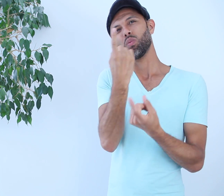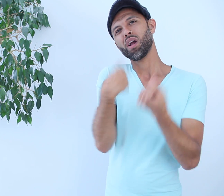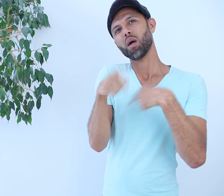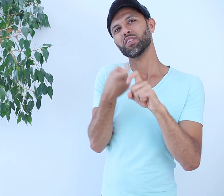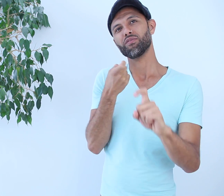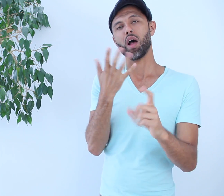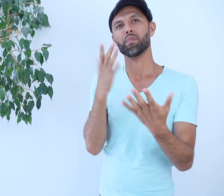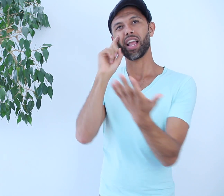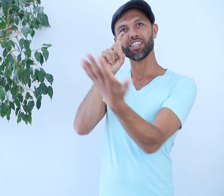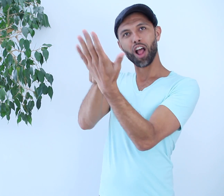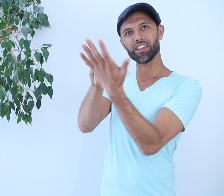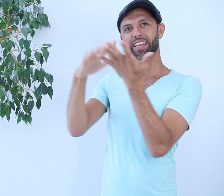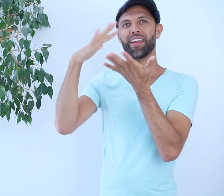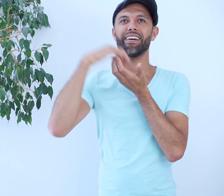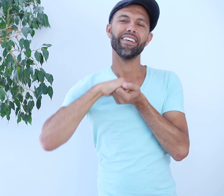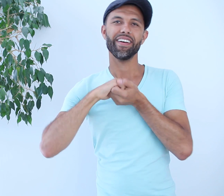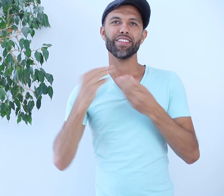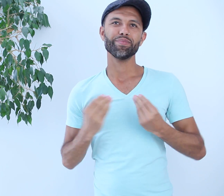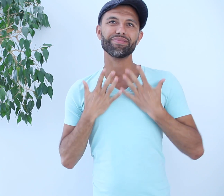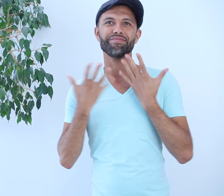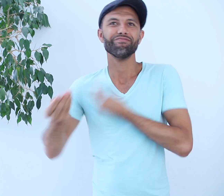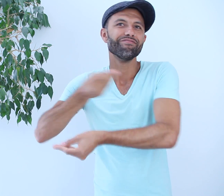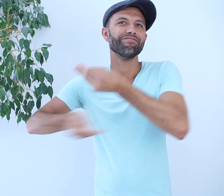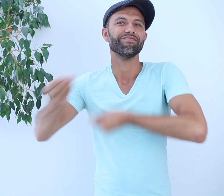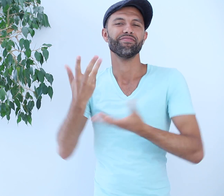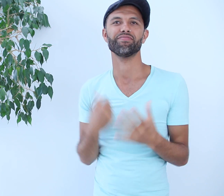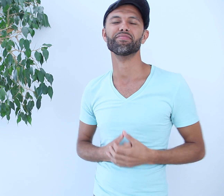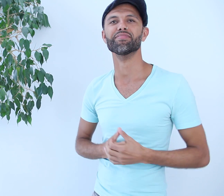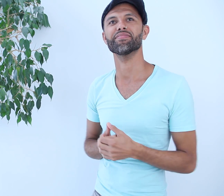from lack of acknowledgment and not collaboratively sharing our Truths